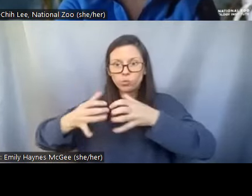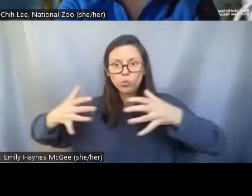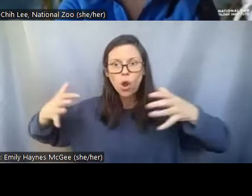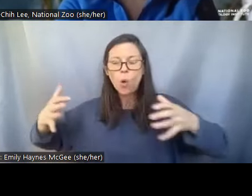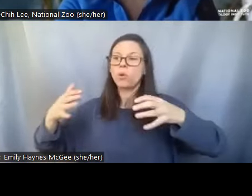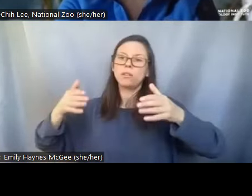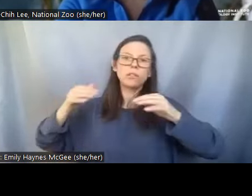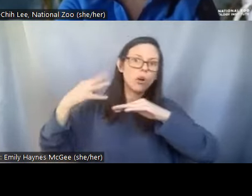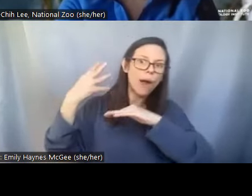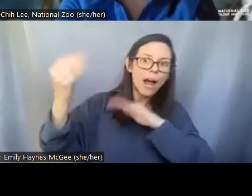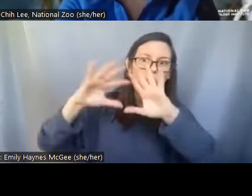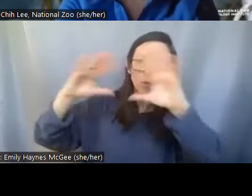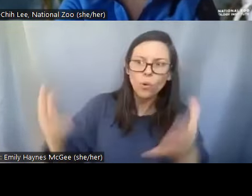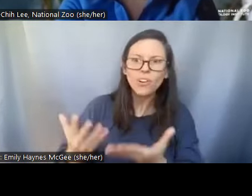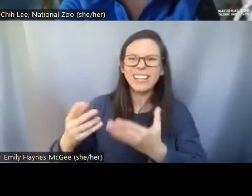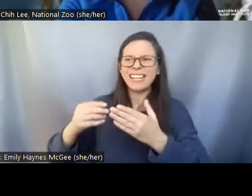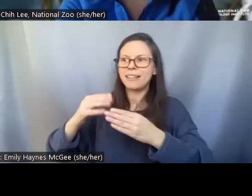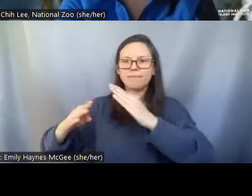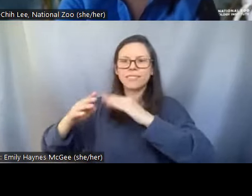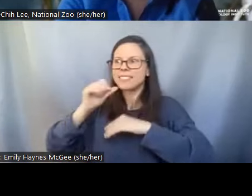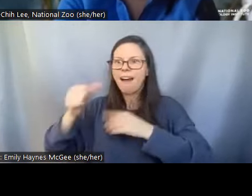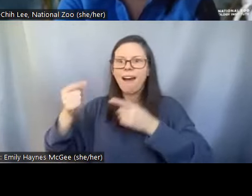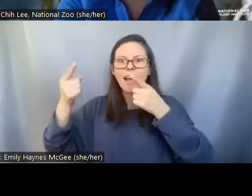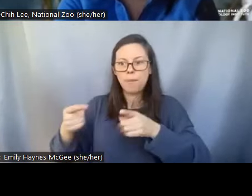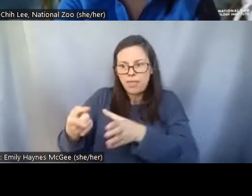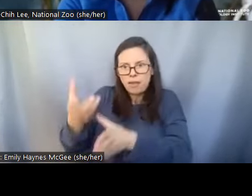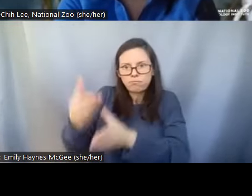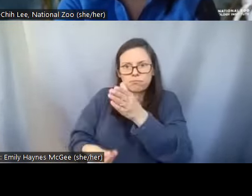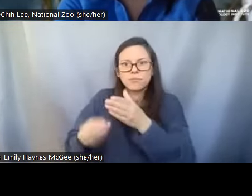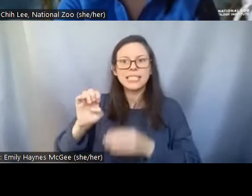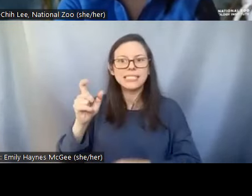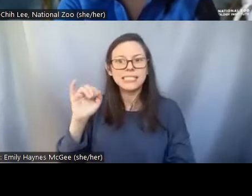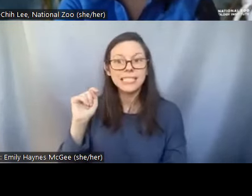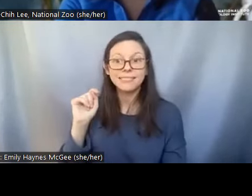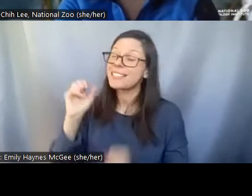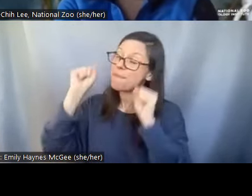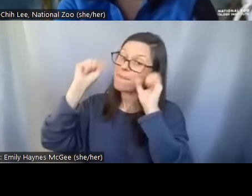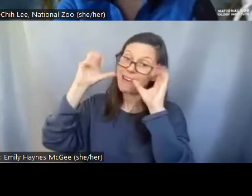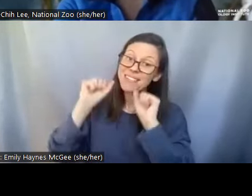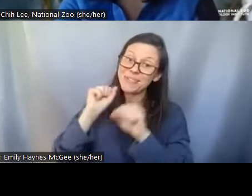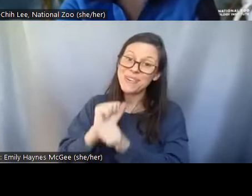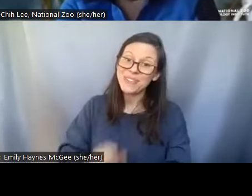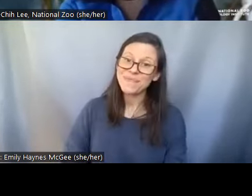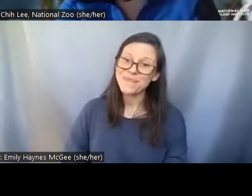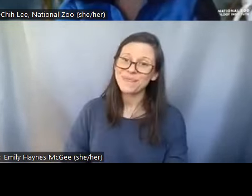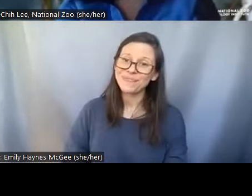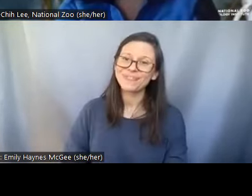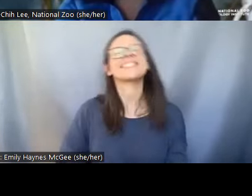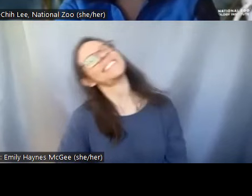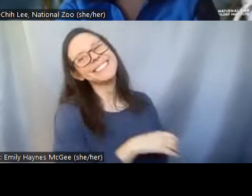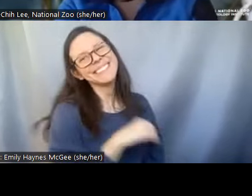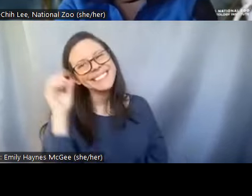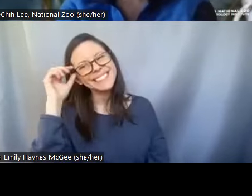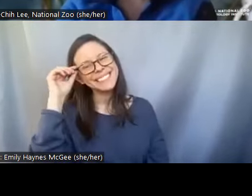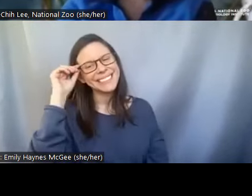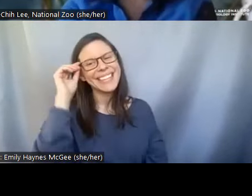from going extinct which is just amazing amazing work. >>Pei-Chih: Yeah, thanks, Yeah our goal is really to you